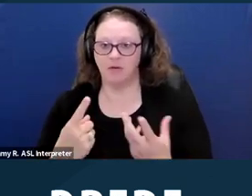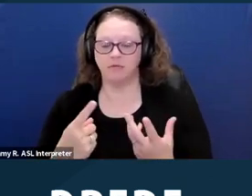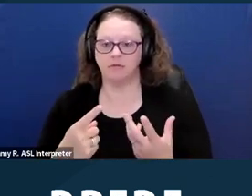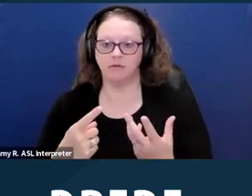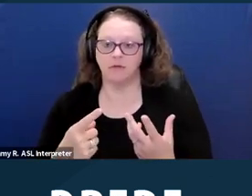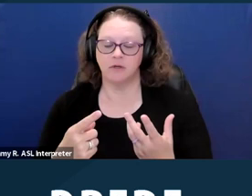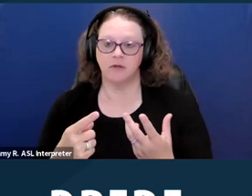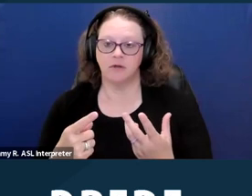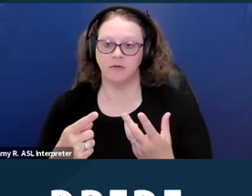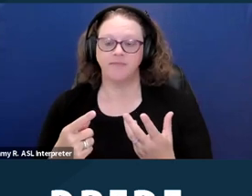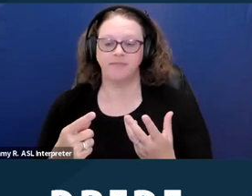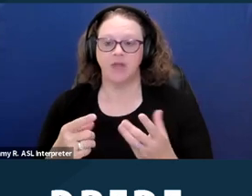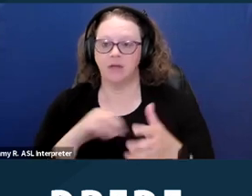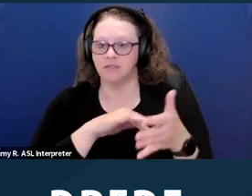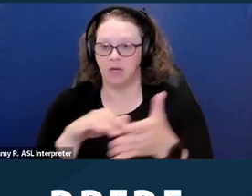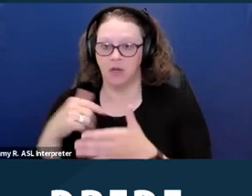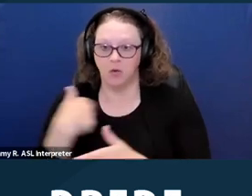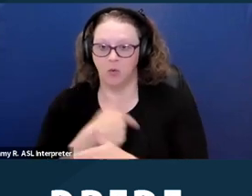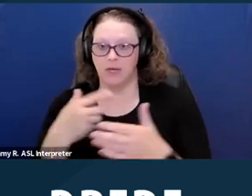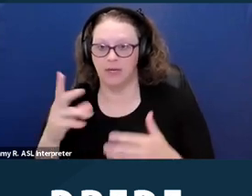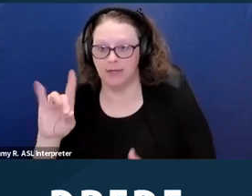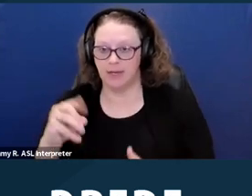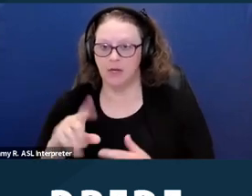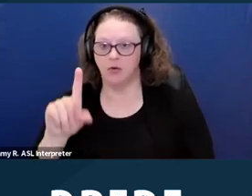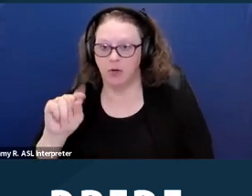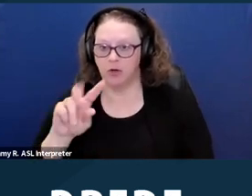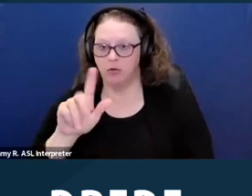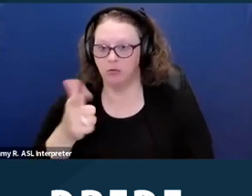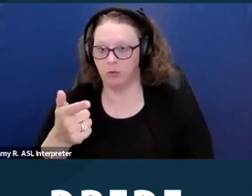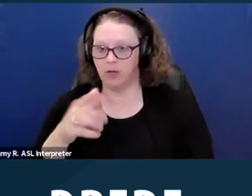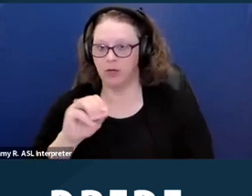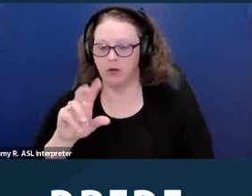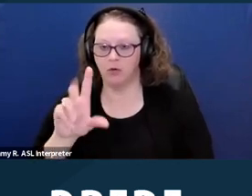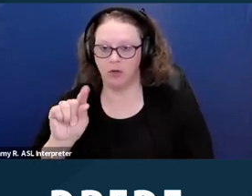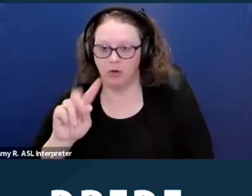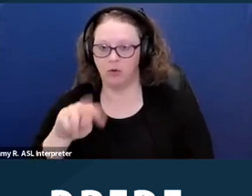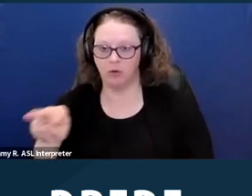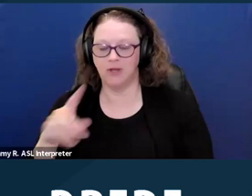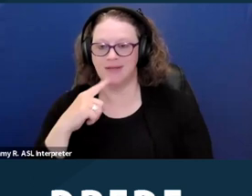through 2022 where we found that nearly half of the properties tested show discrimination.